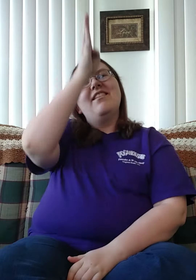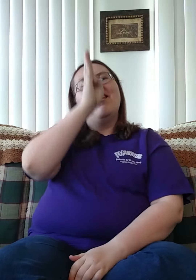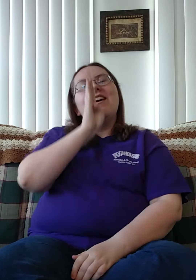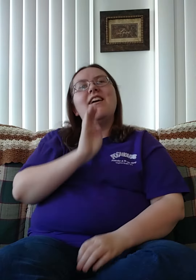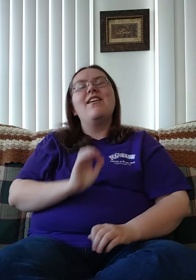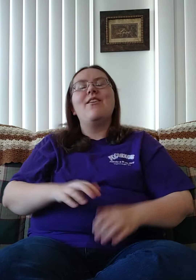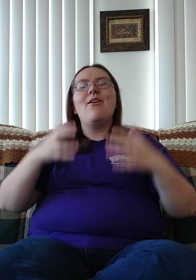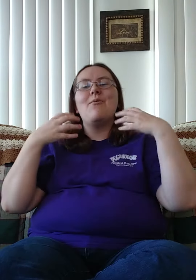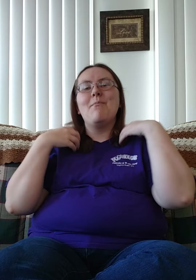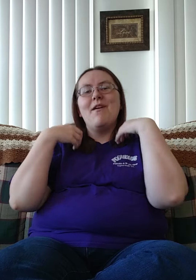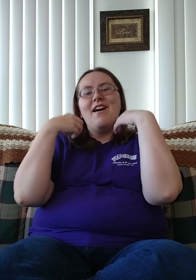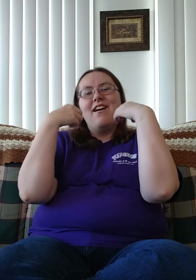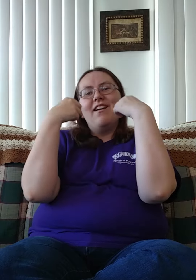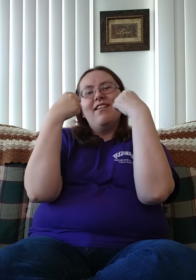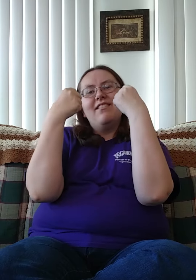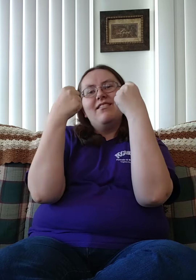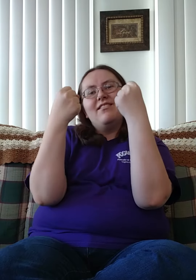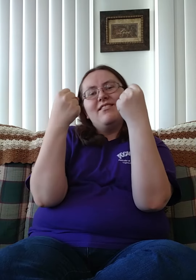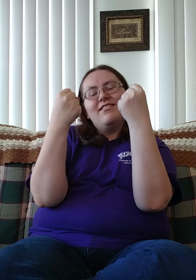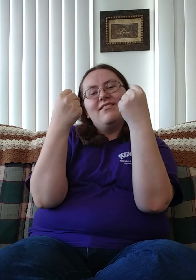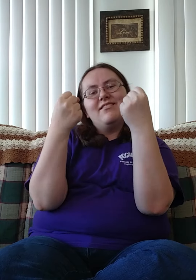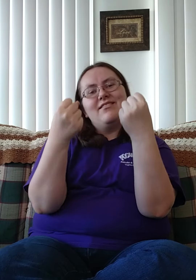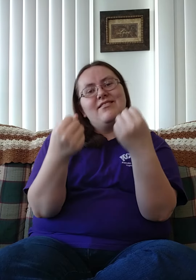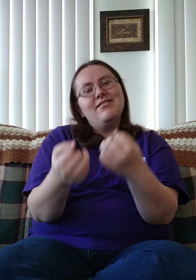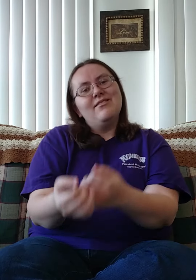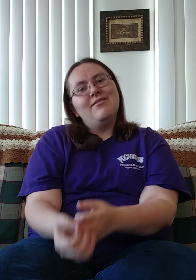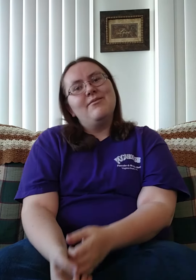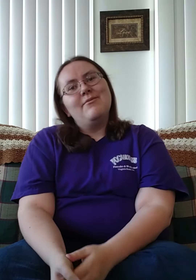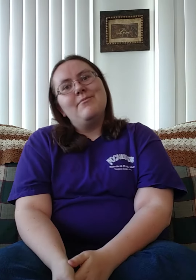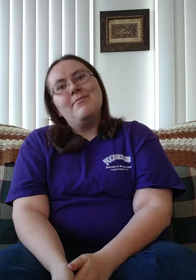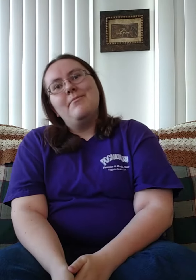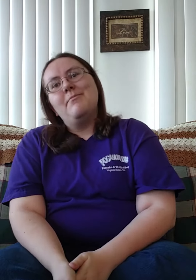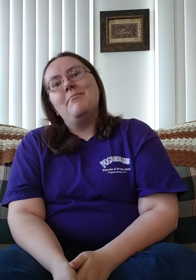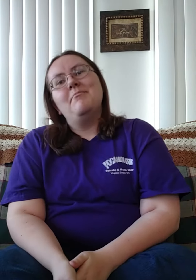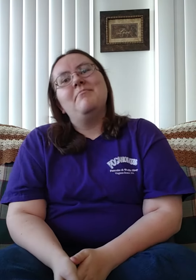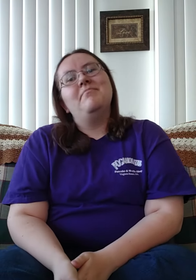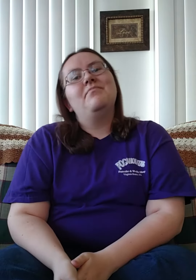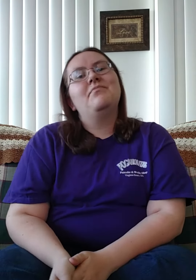God Almighty